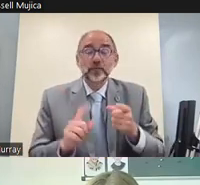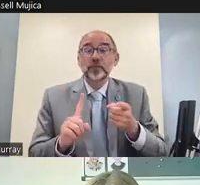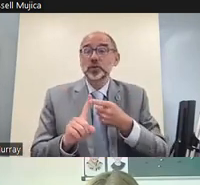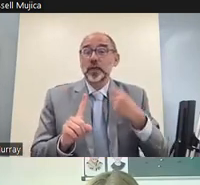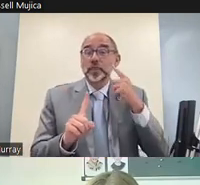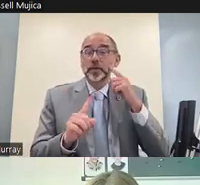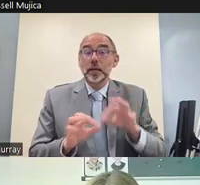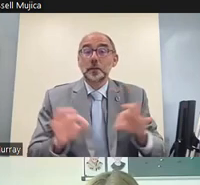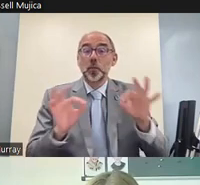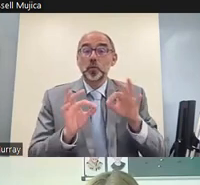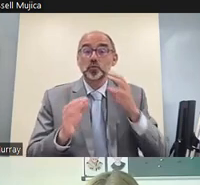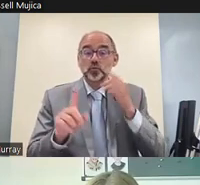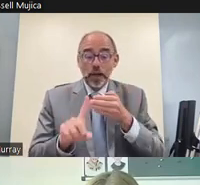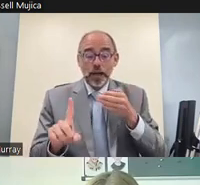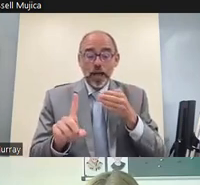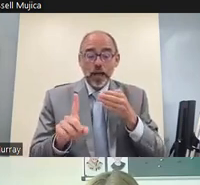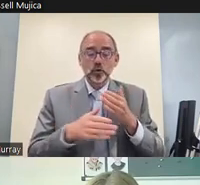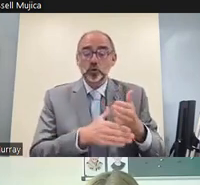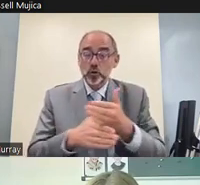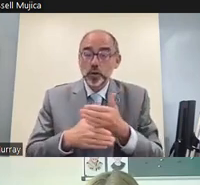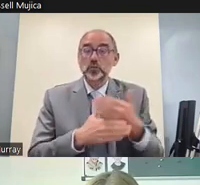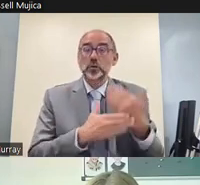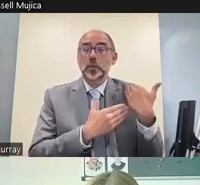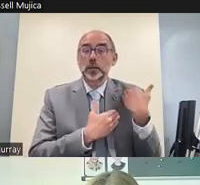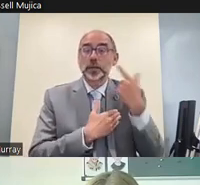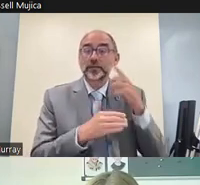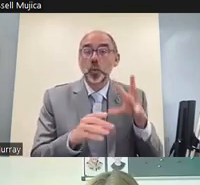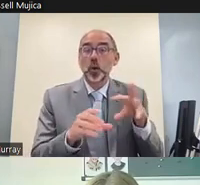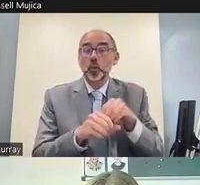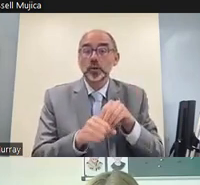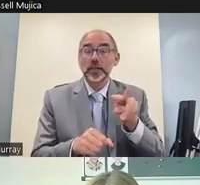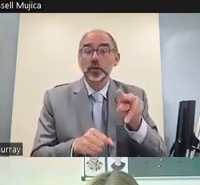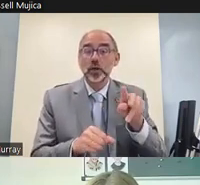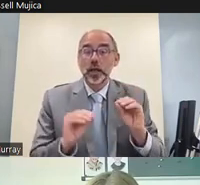first by recognizing the shared responsibility of inclusive digital education